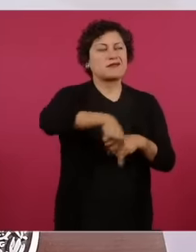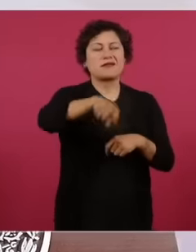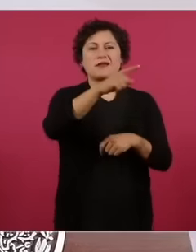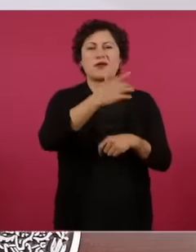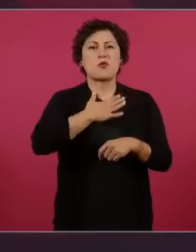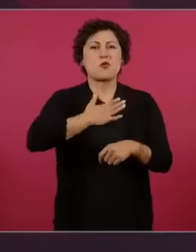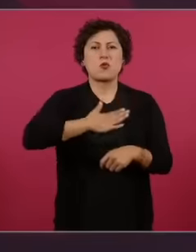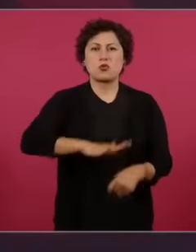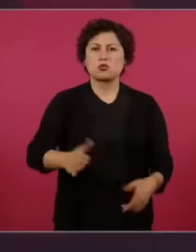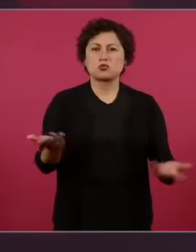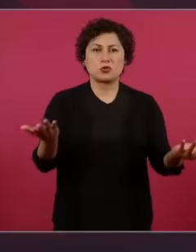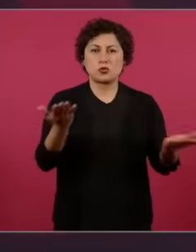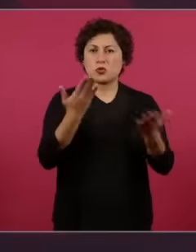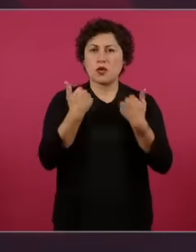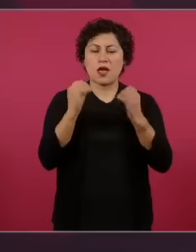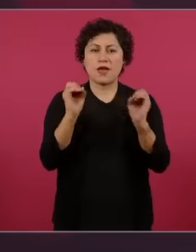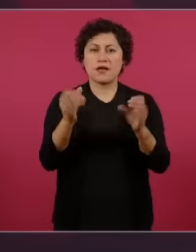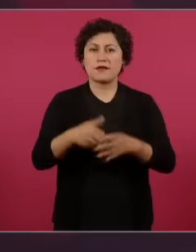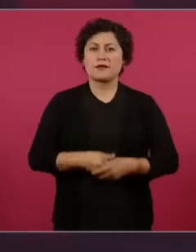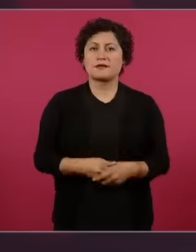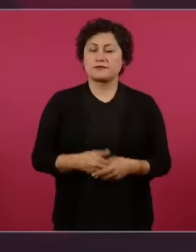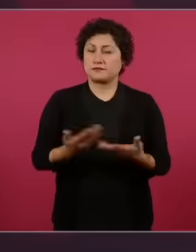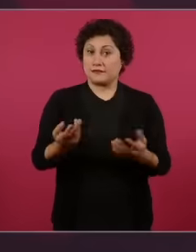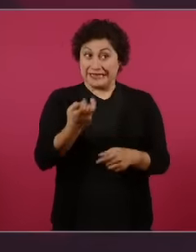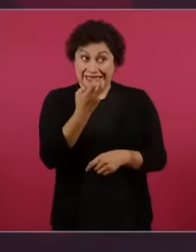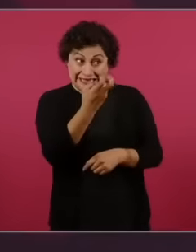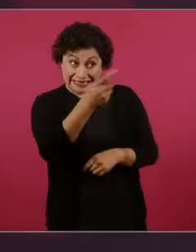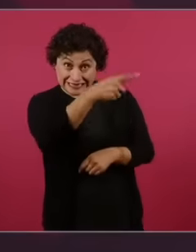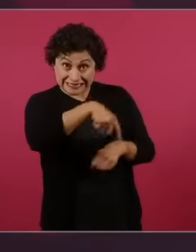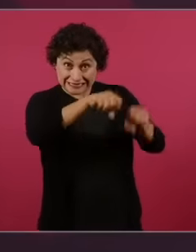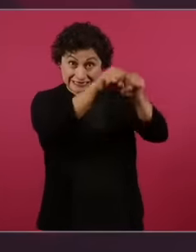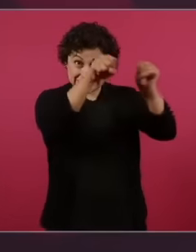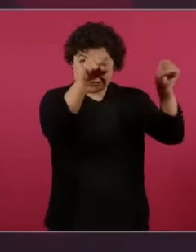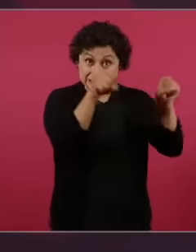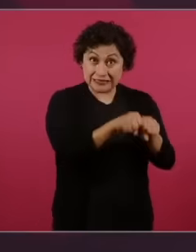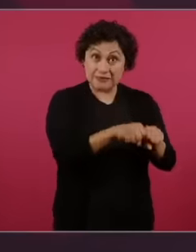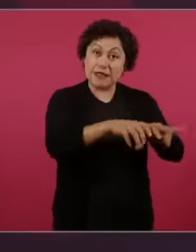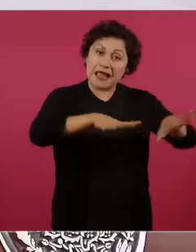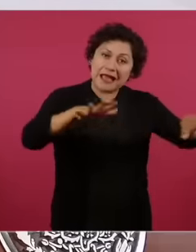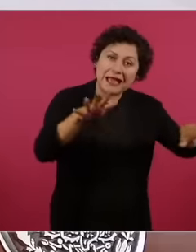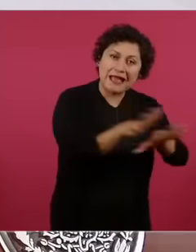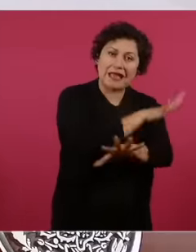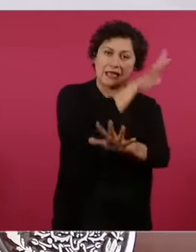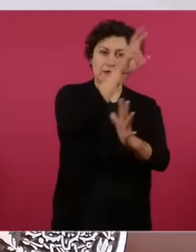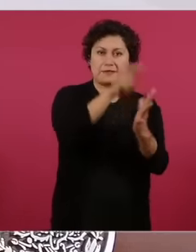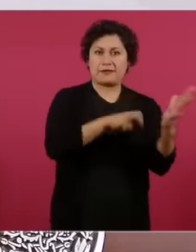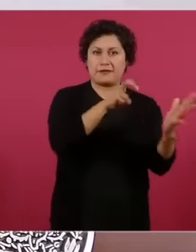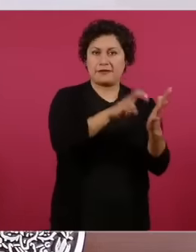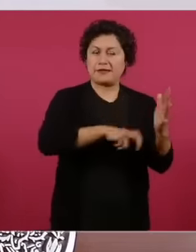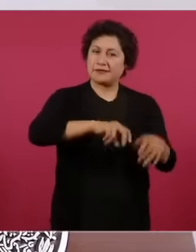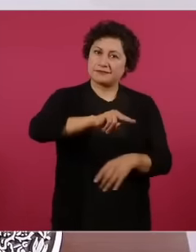that eh And that is the